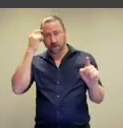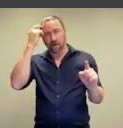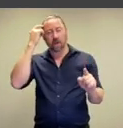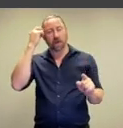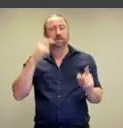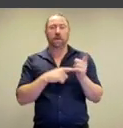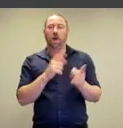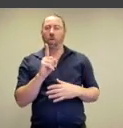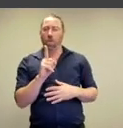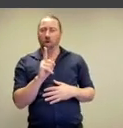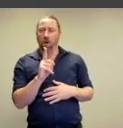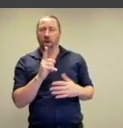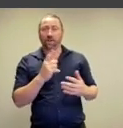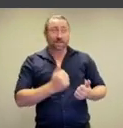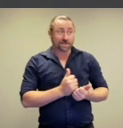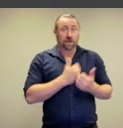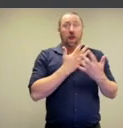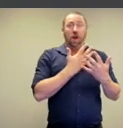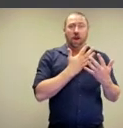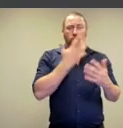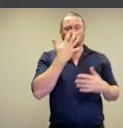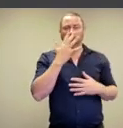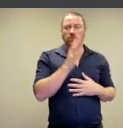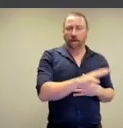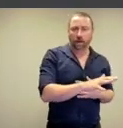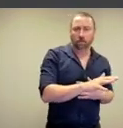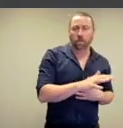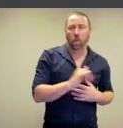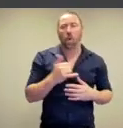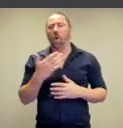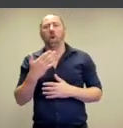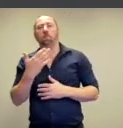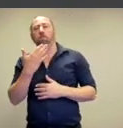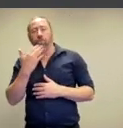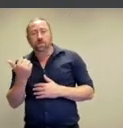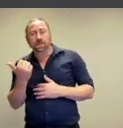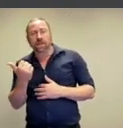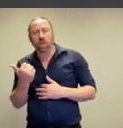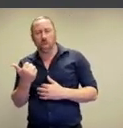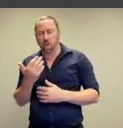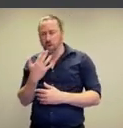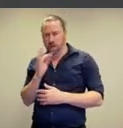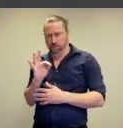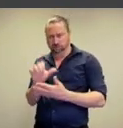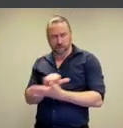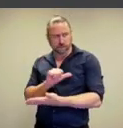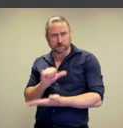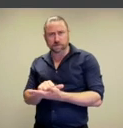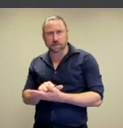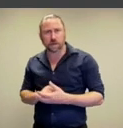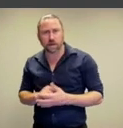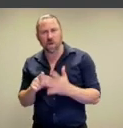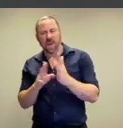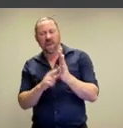lies in the realm of delight and